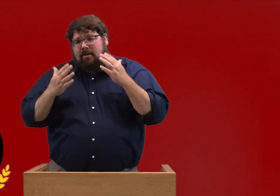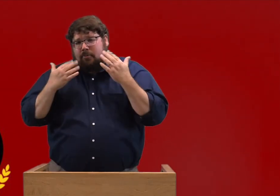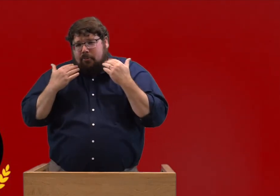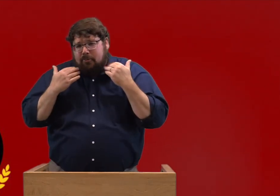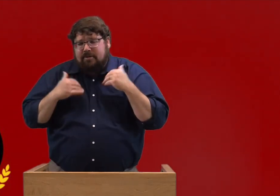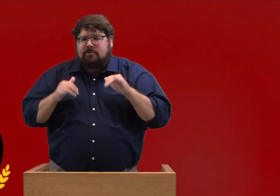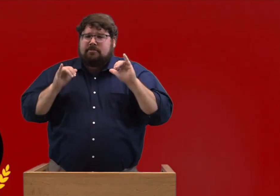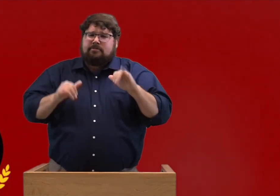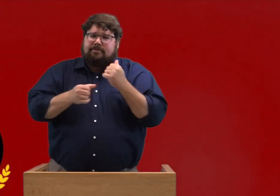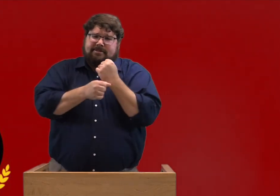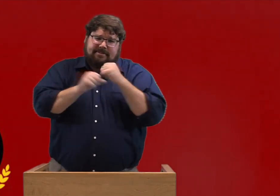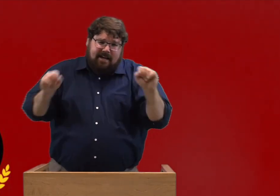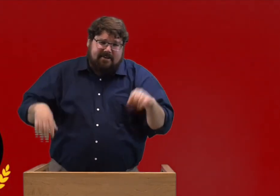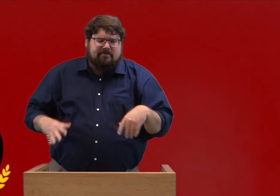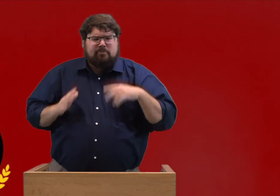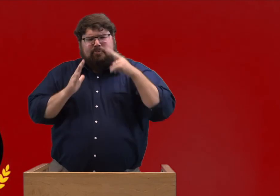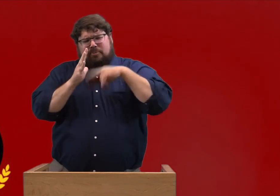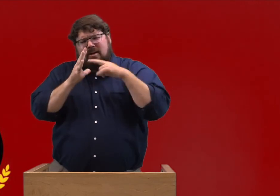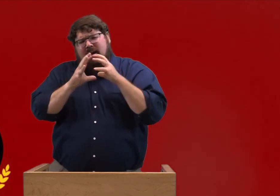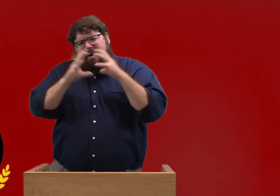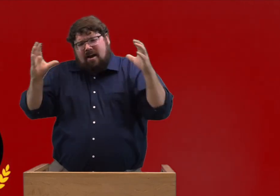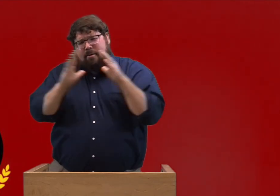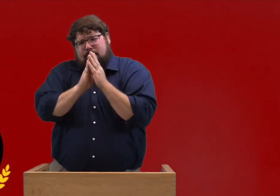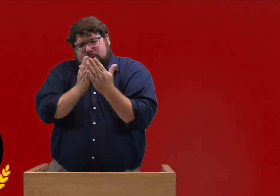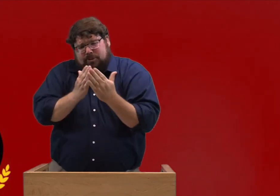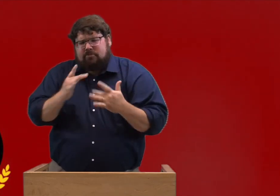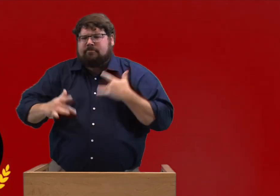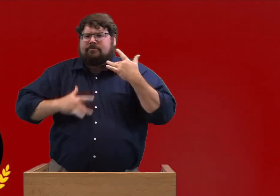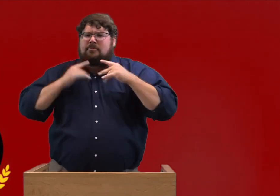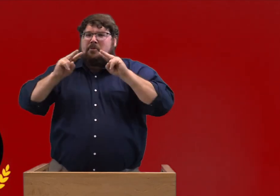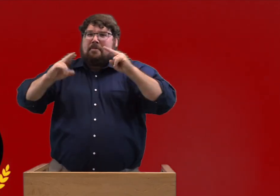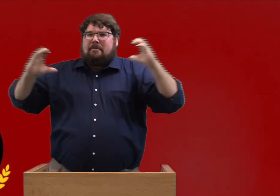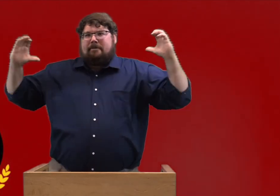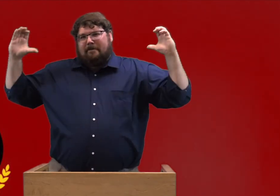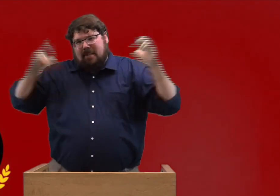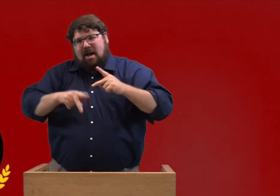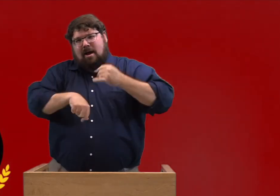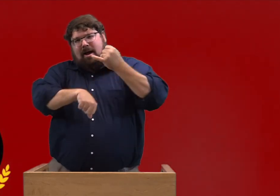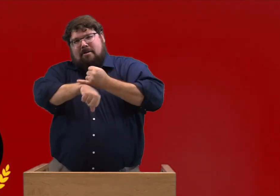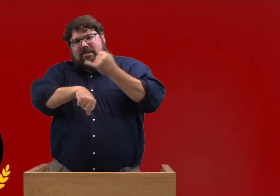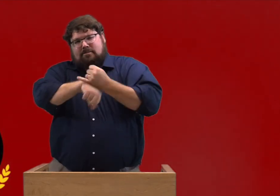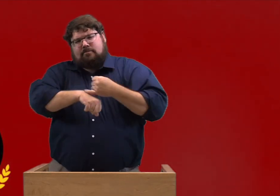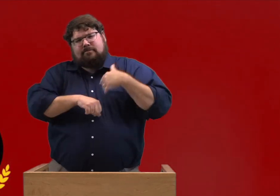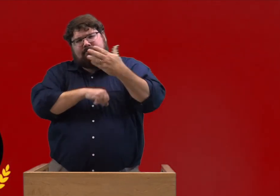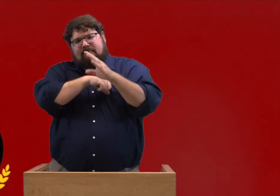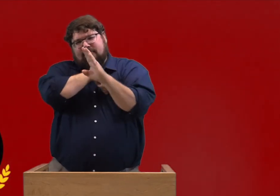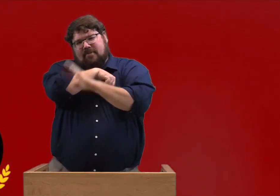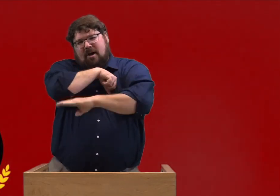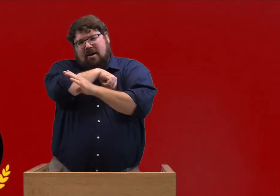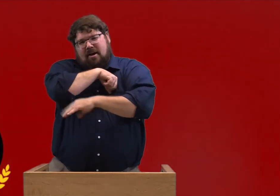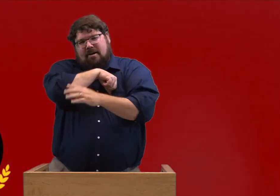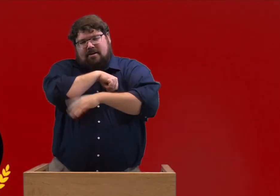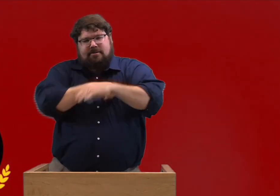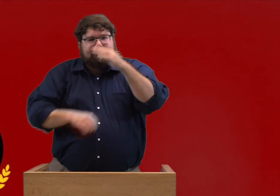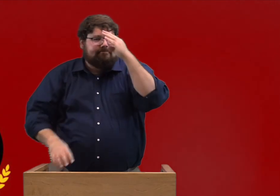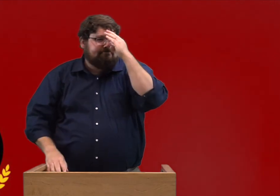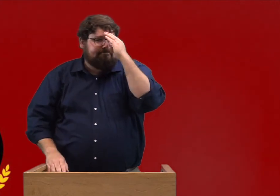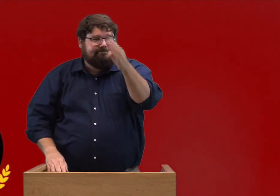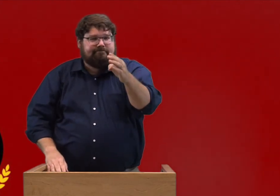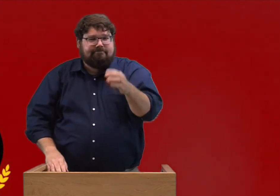Stay cool, stay safe, read a lot of books, and I'm excited to see you back on campus this fall.